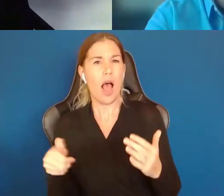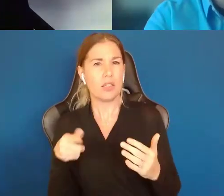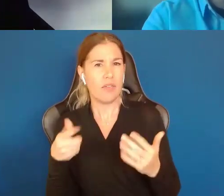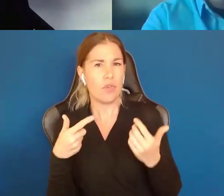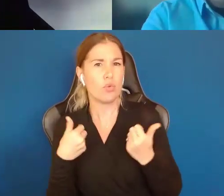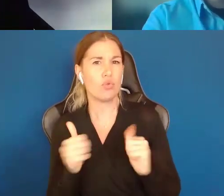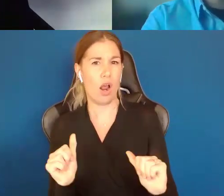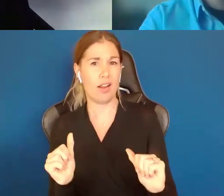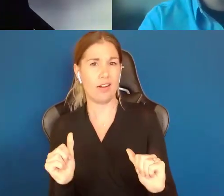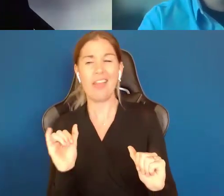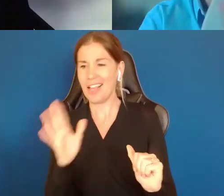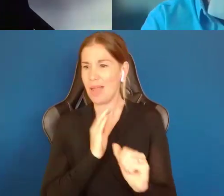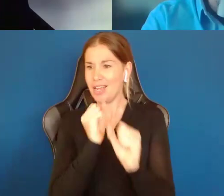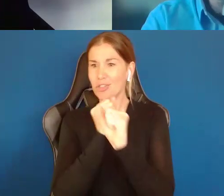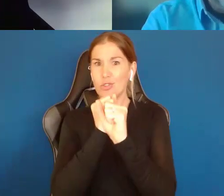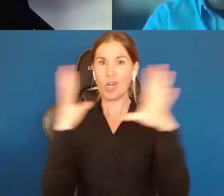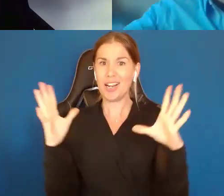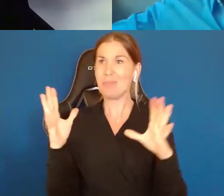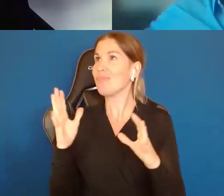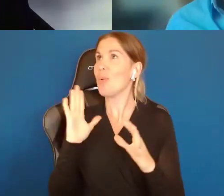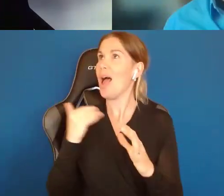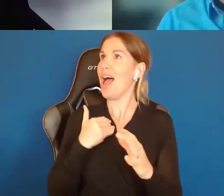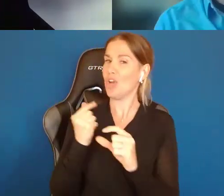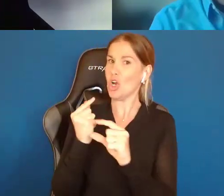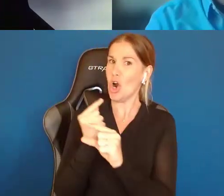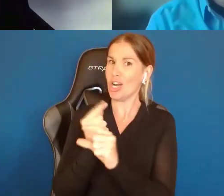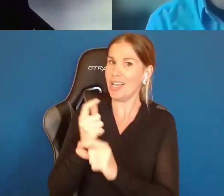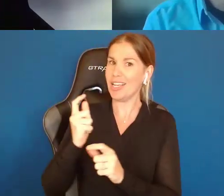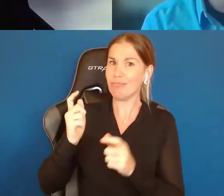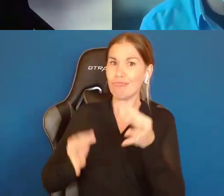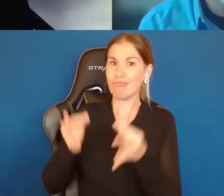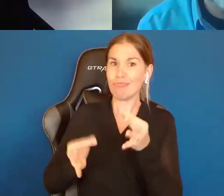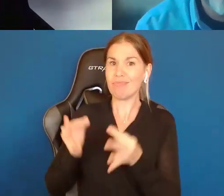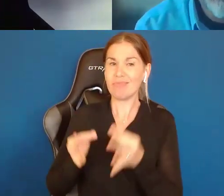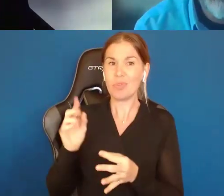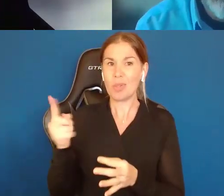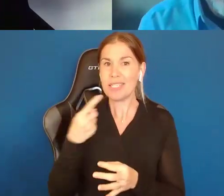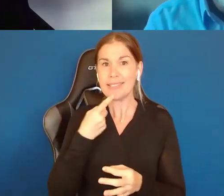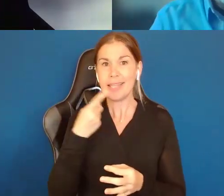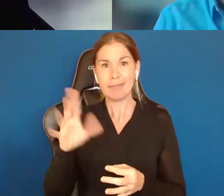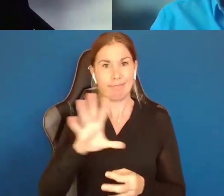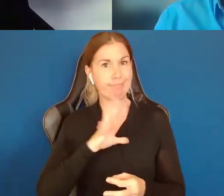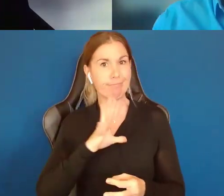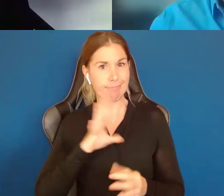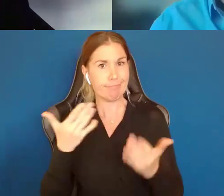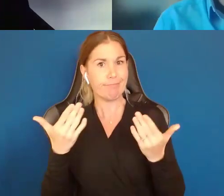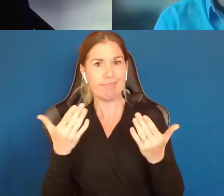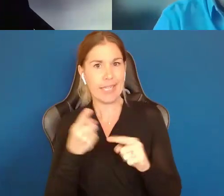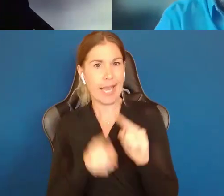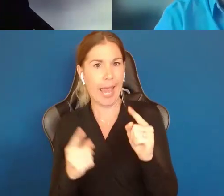That there will be a guardianship case where its uncontested because the person has no idea he or she has the right to fight it. Because a parent or someone hired a lawyer and the